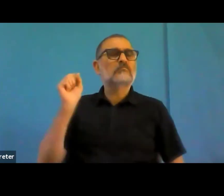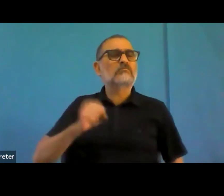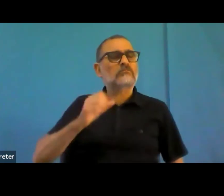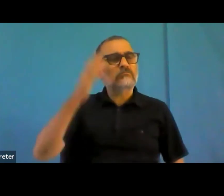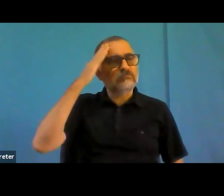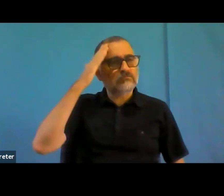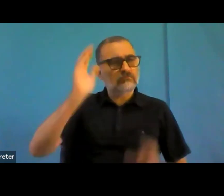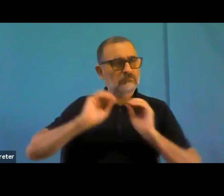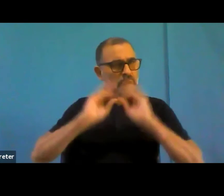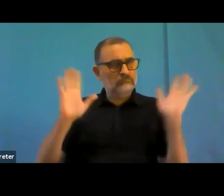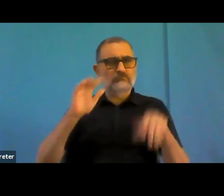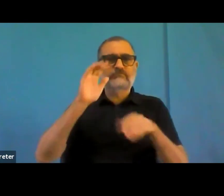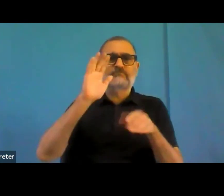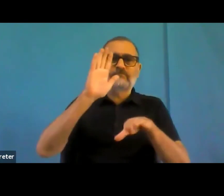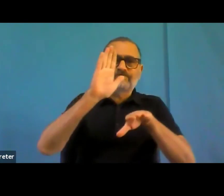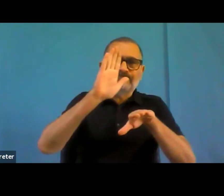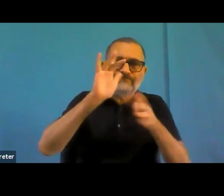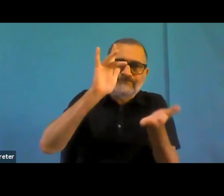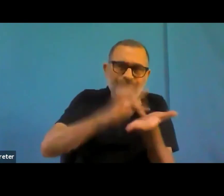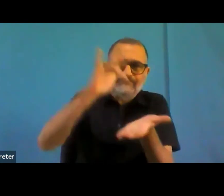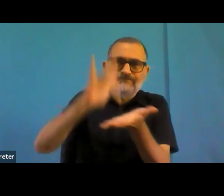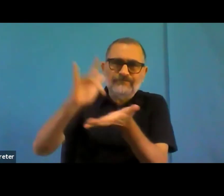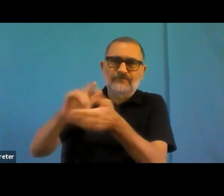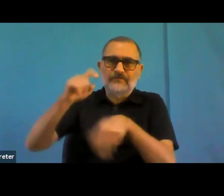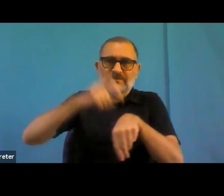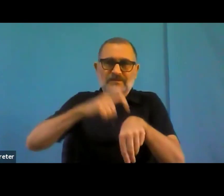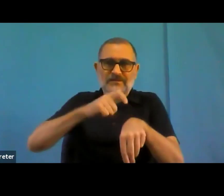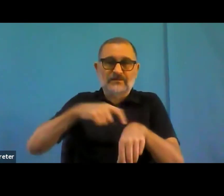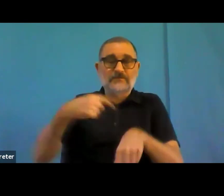But, but really trying to make sure that the software used for example, the authoring tools